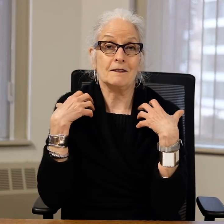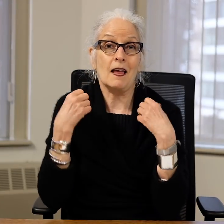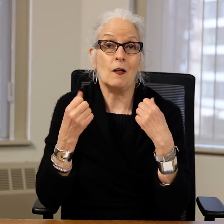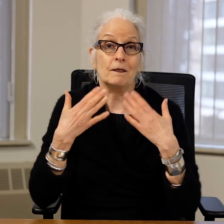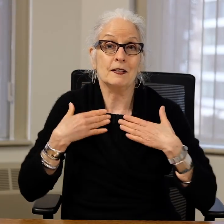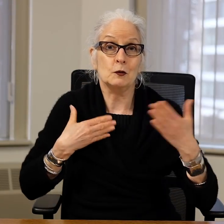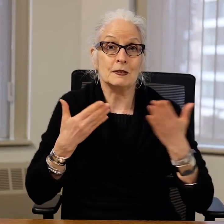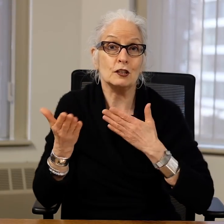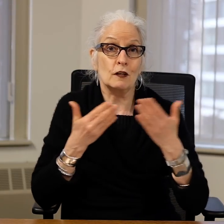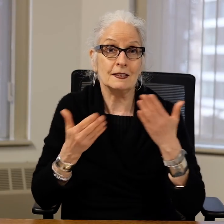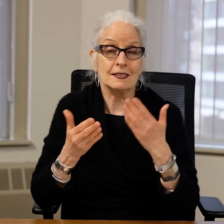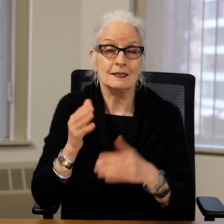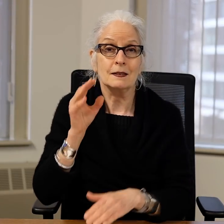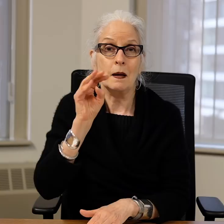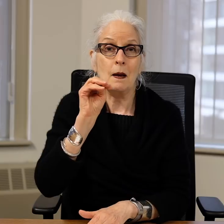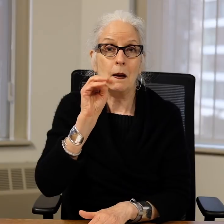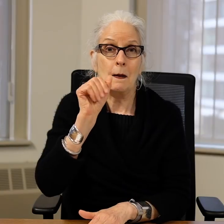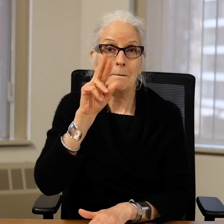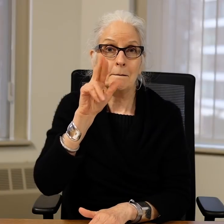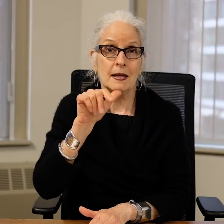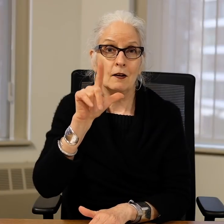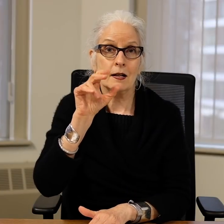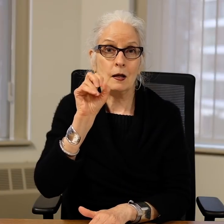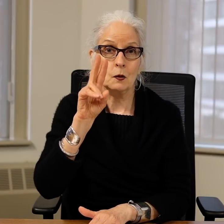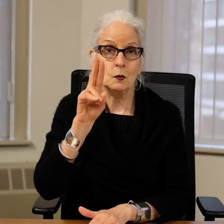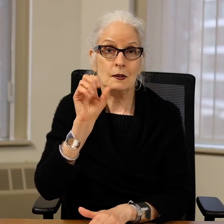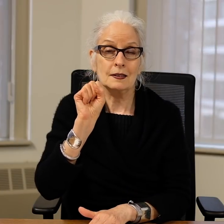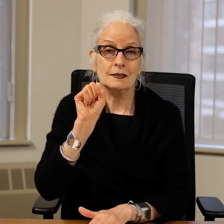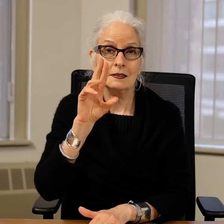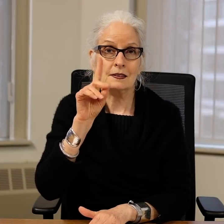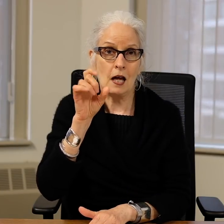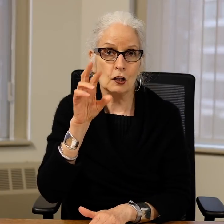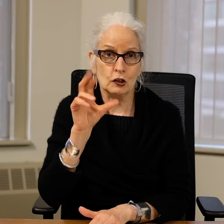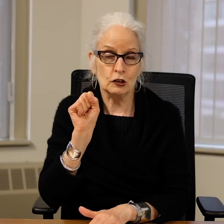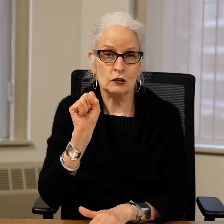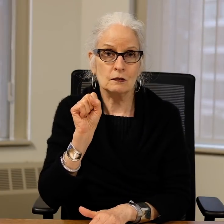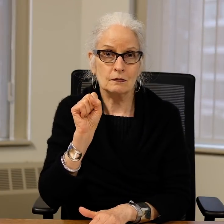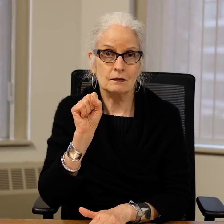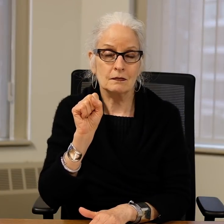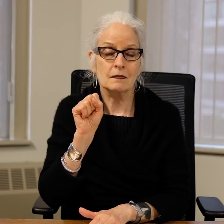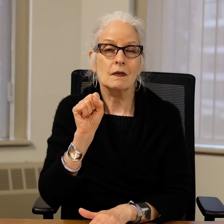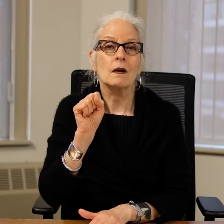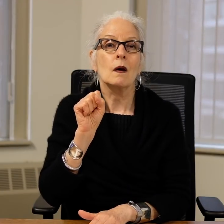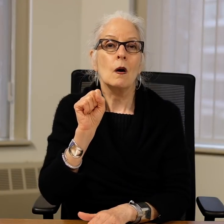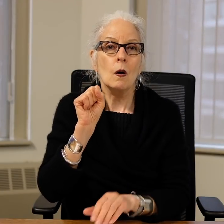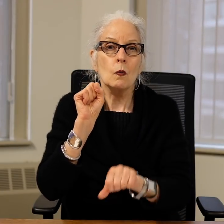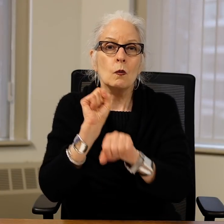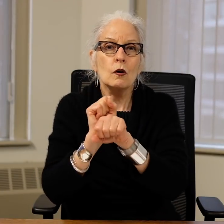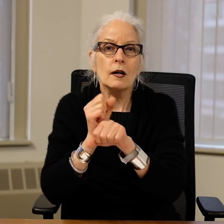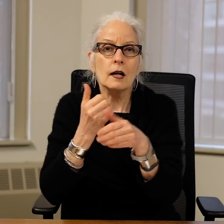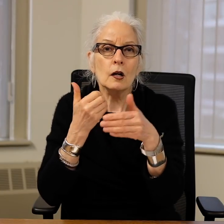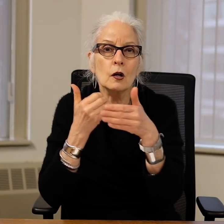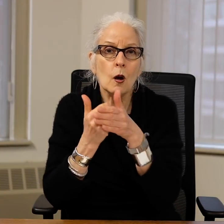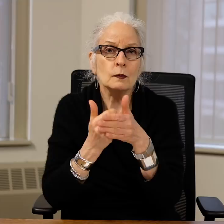Office of Health and Human Services, Mary Lou Sudders.